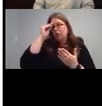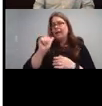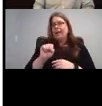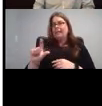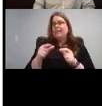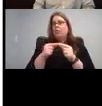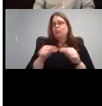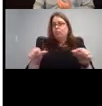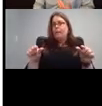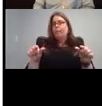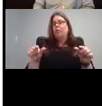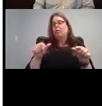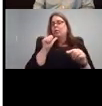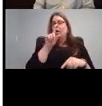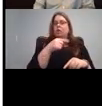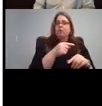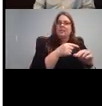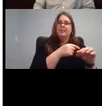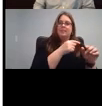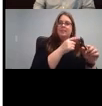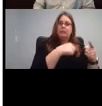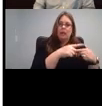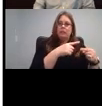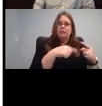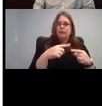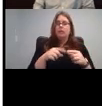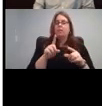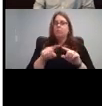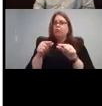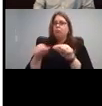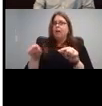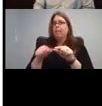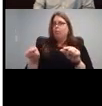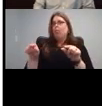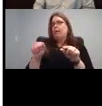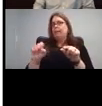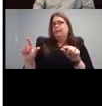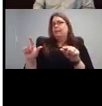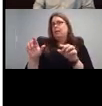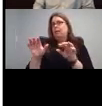just individual clients. It's best for older children and adults. So if you have older siblings who want to learn that